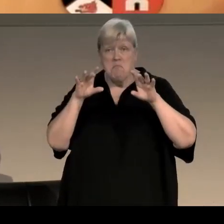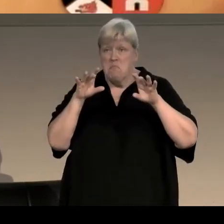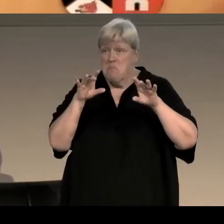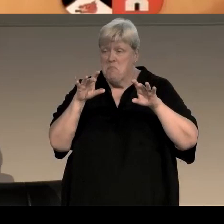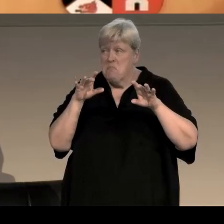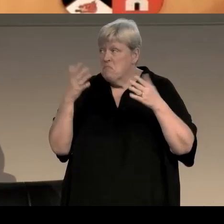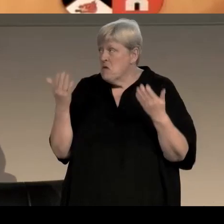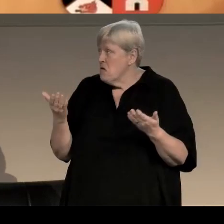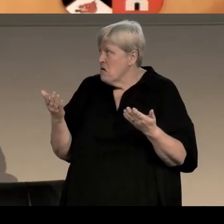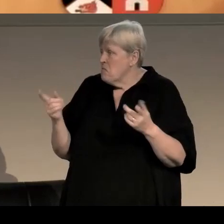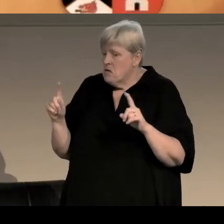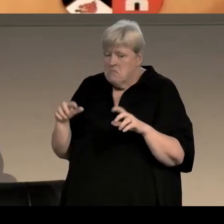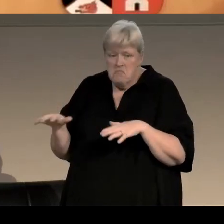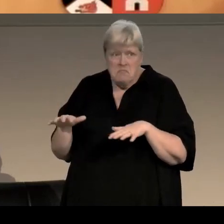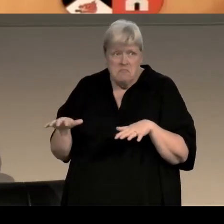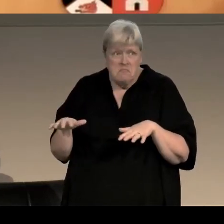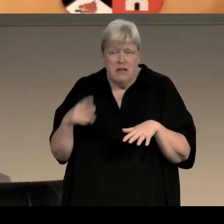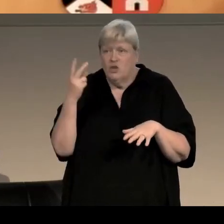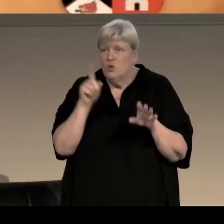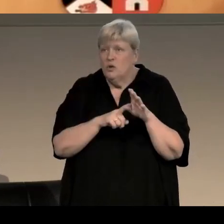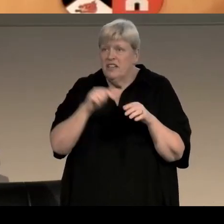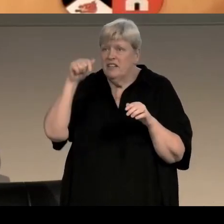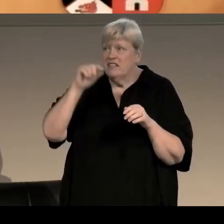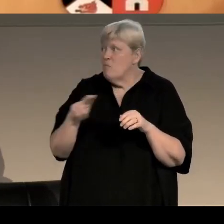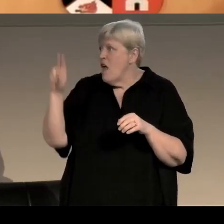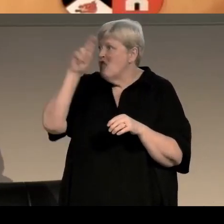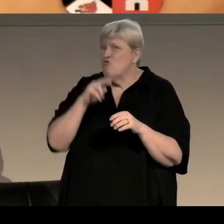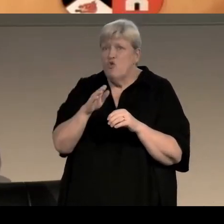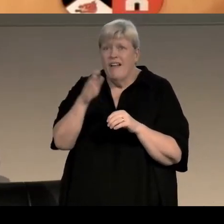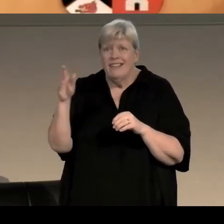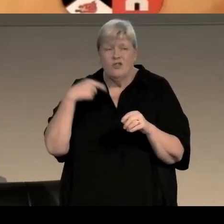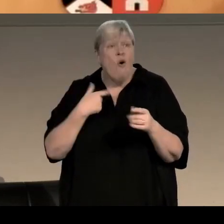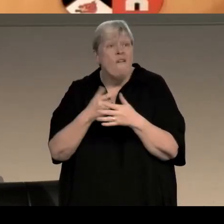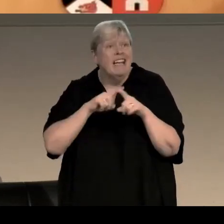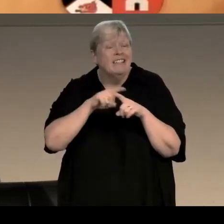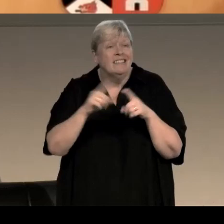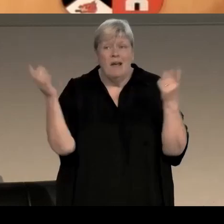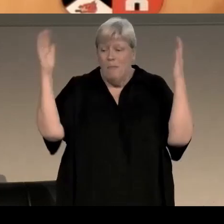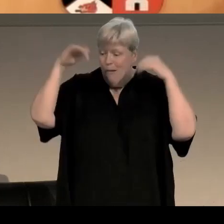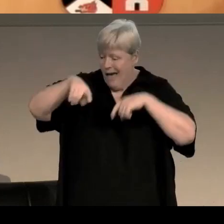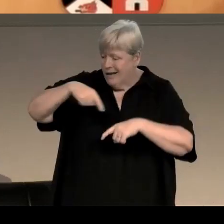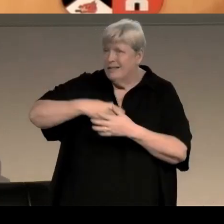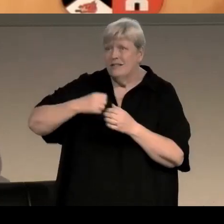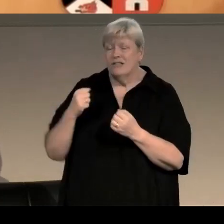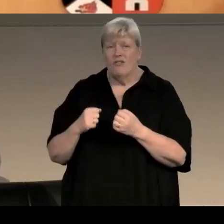And now, after two years in the North- East of England learning a trade, she was back in Scotland. It wasn’t what she’d planned.